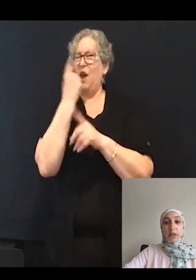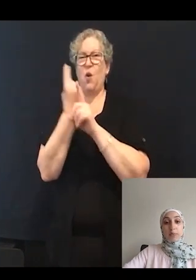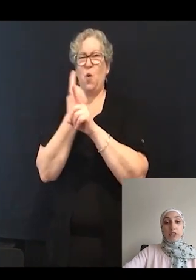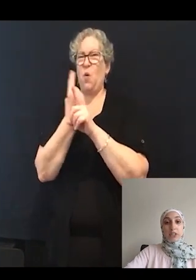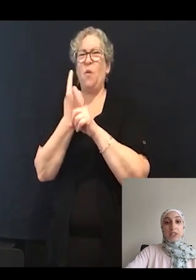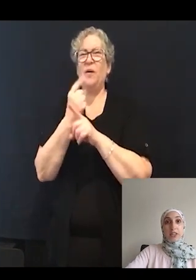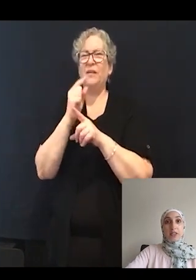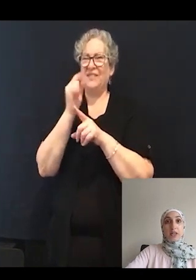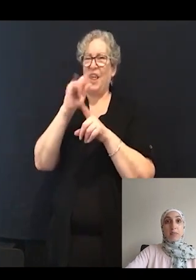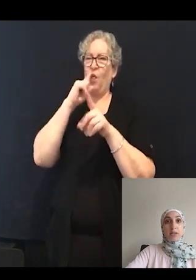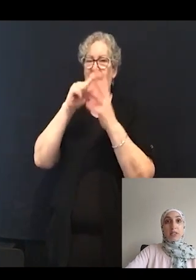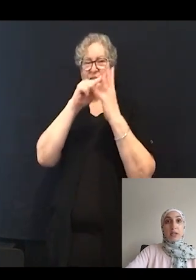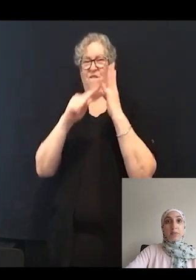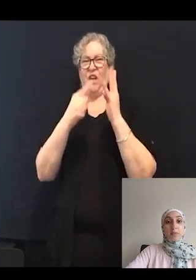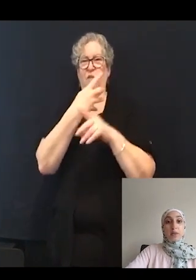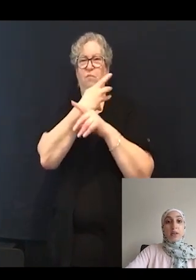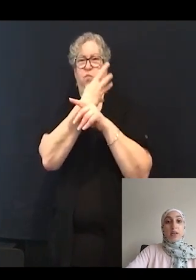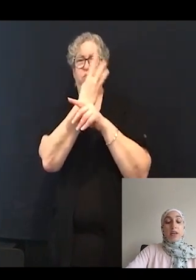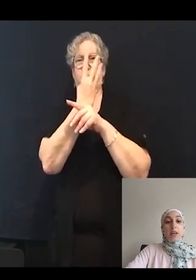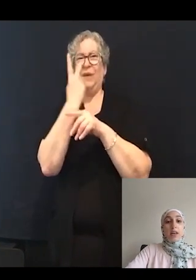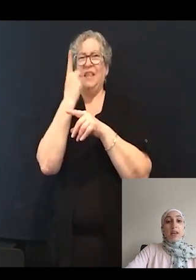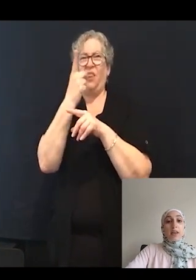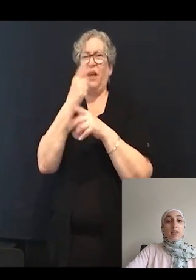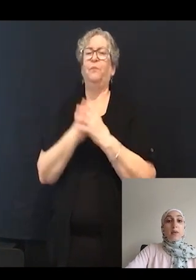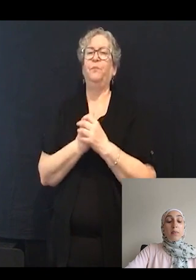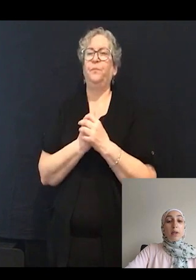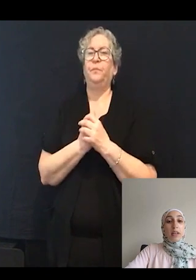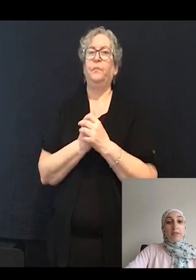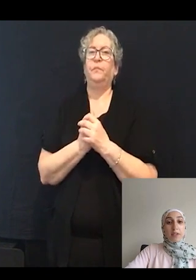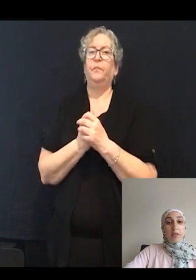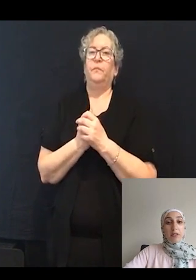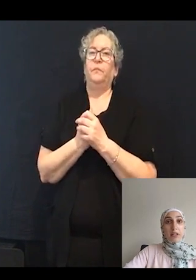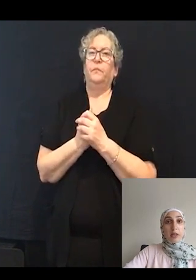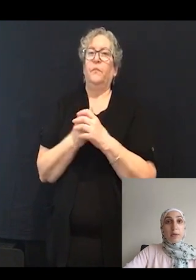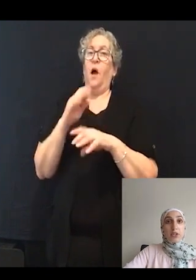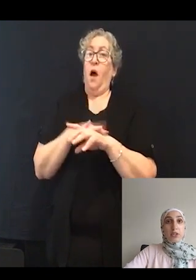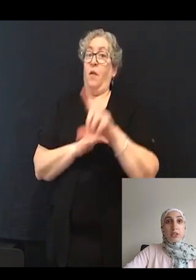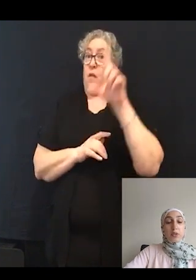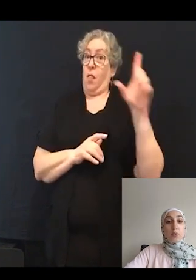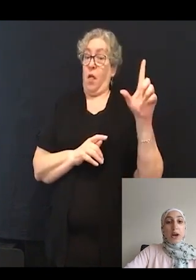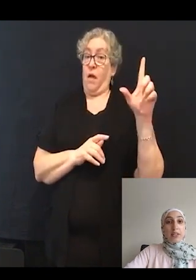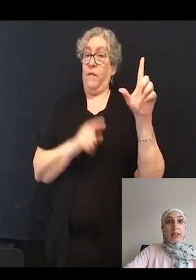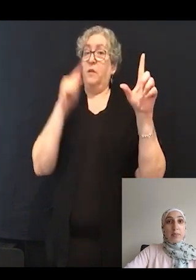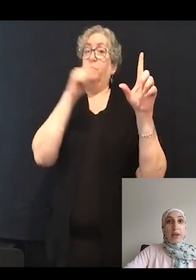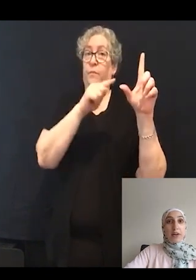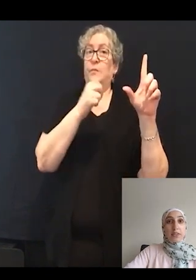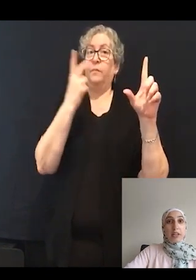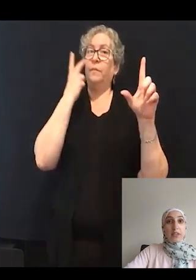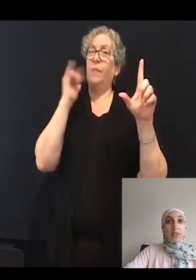like projections at the top of the cell. In the left of this image, you'll see wild type hair cells.